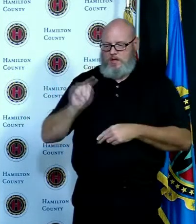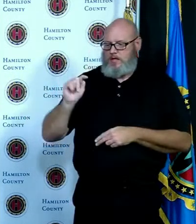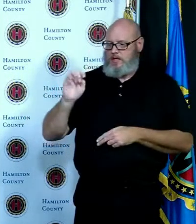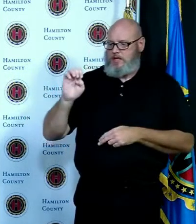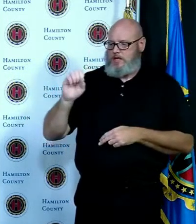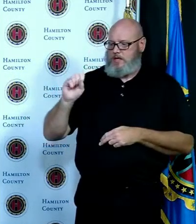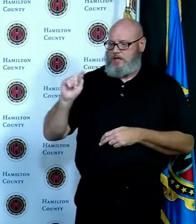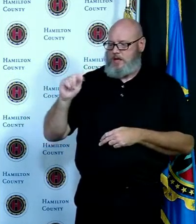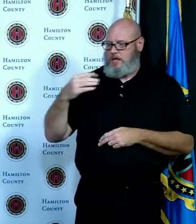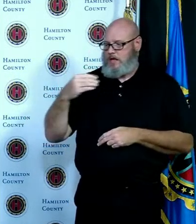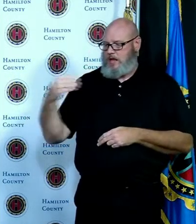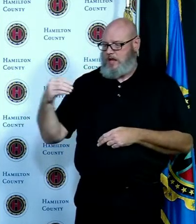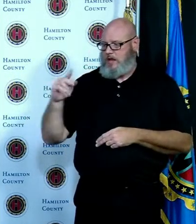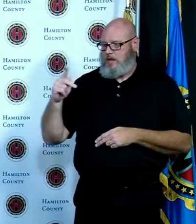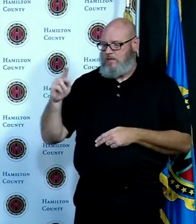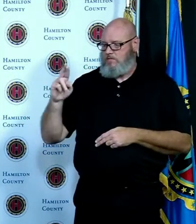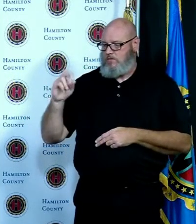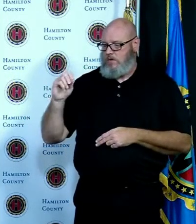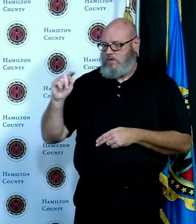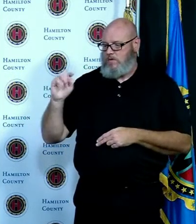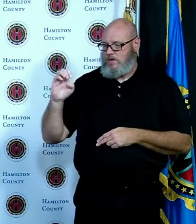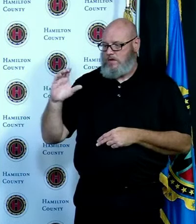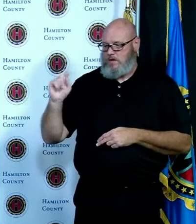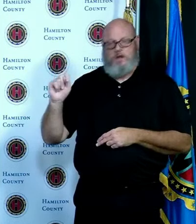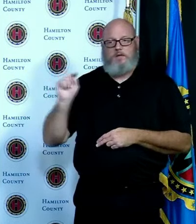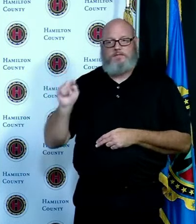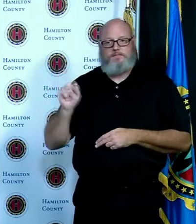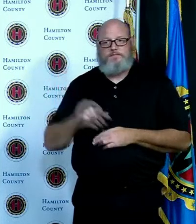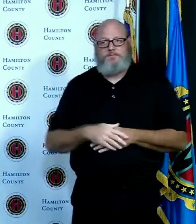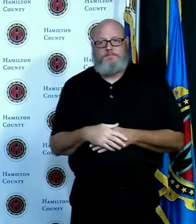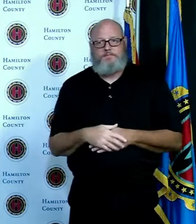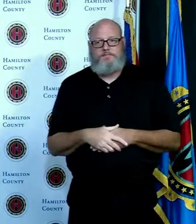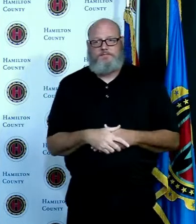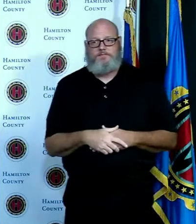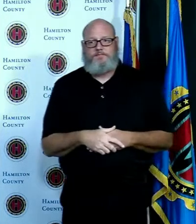continue if you don't see locations near your home today check back in a couple days they've